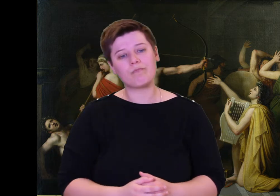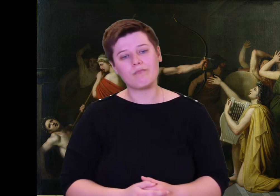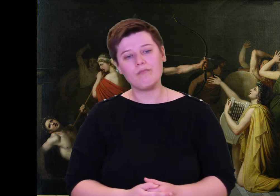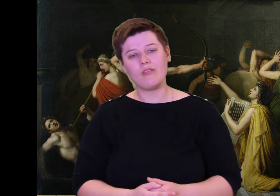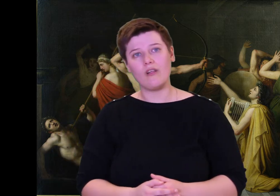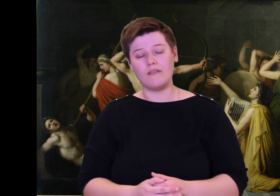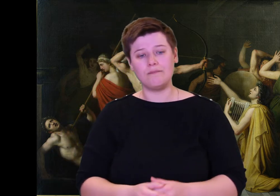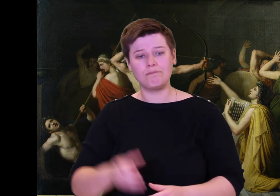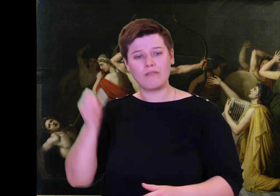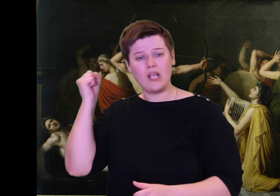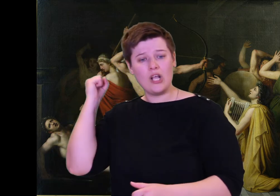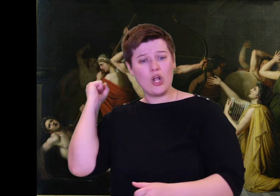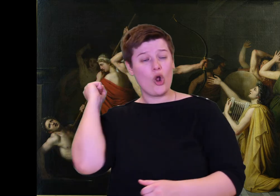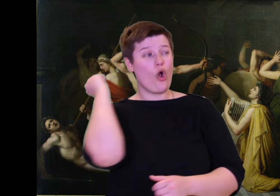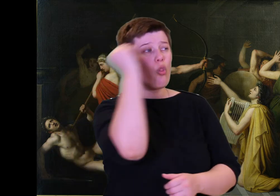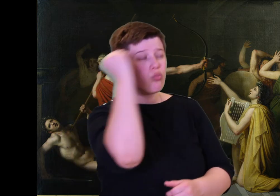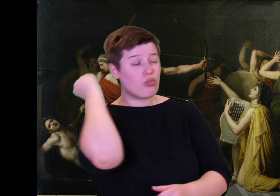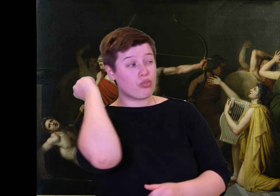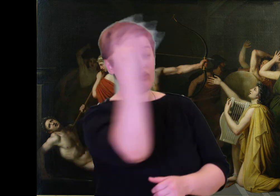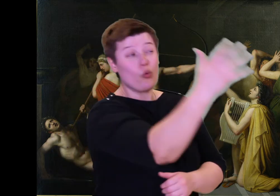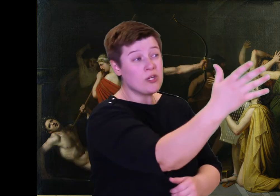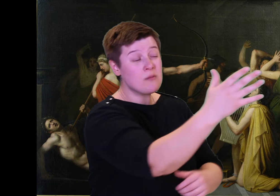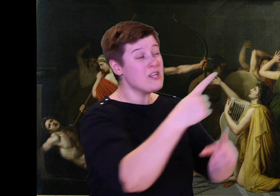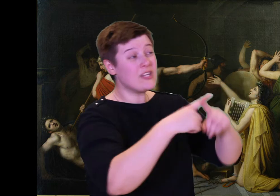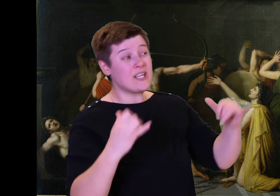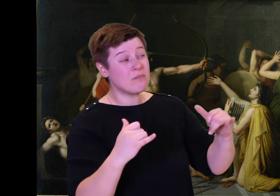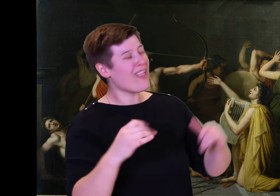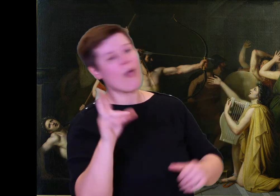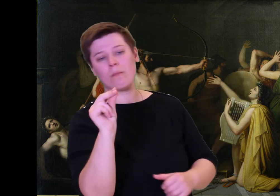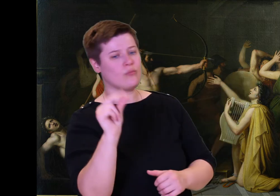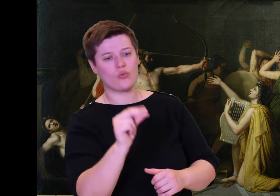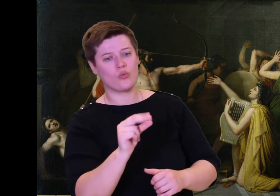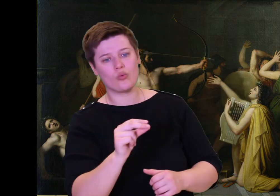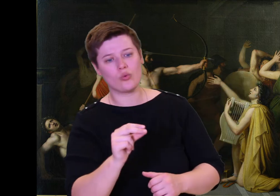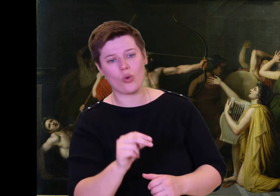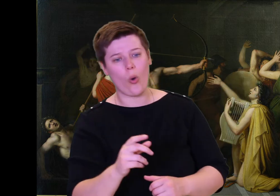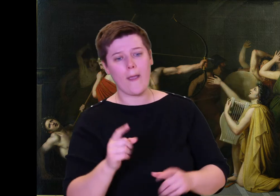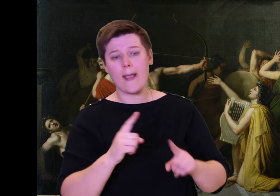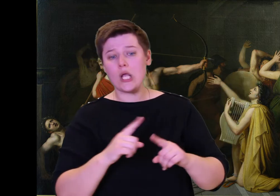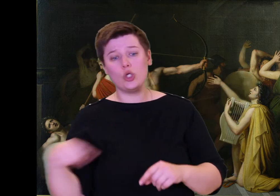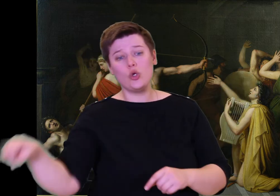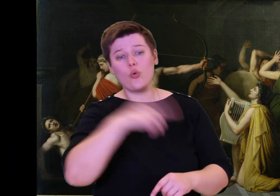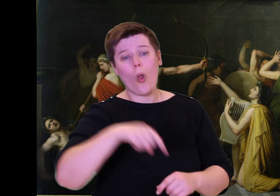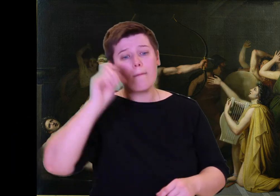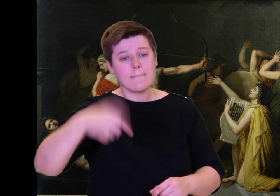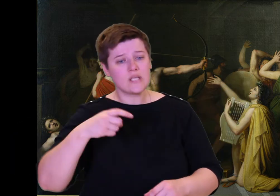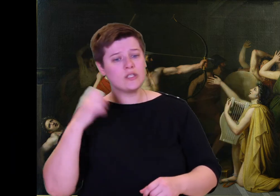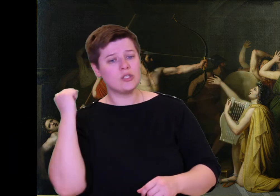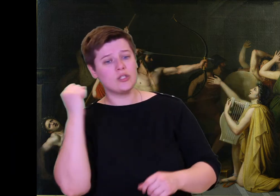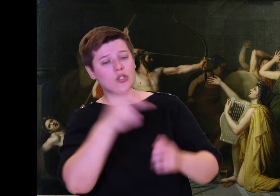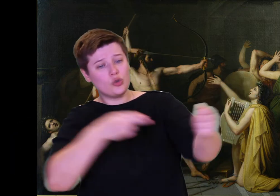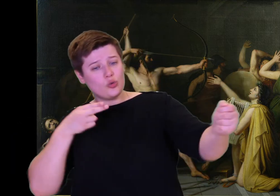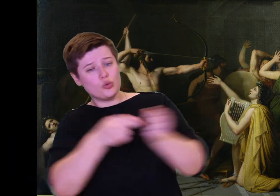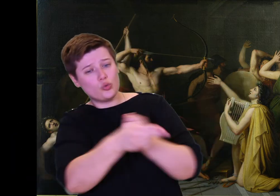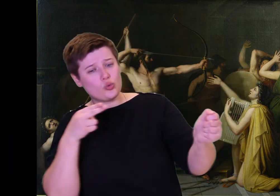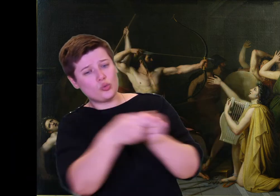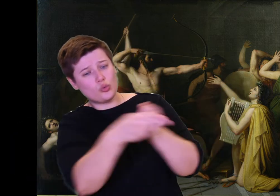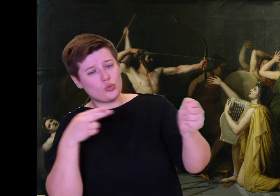and was the first to strap the armor on. The two slaves also armed themselves, and